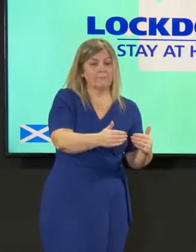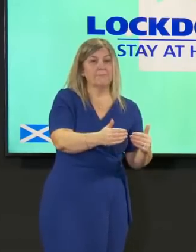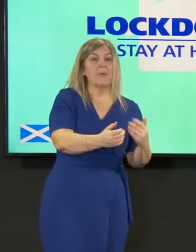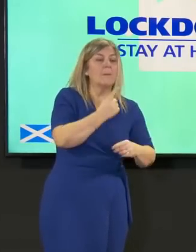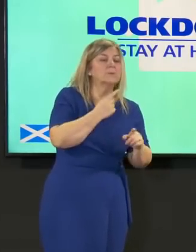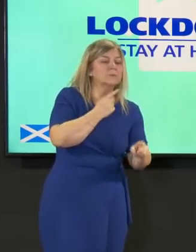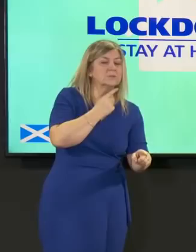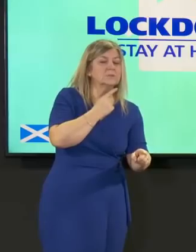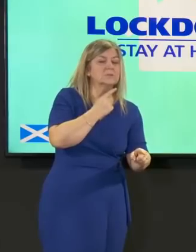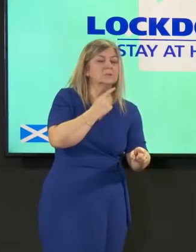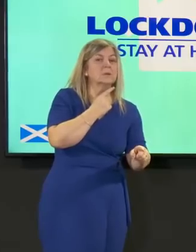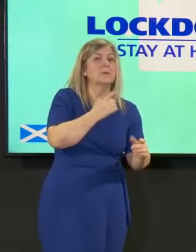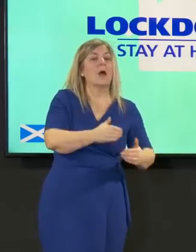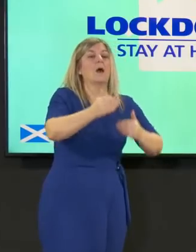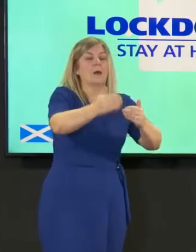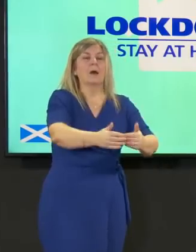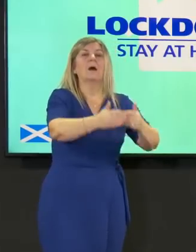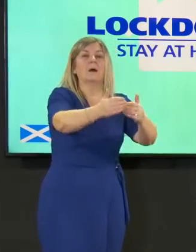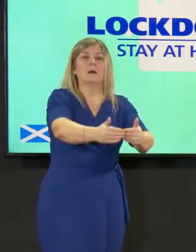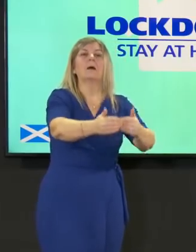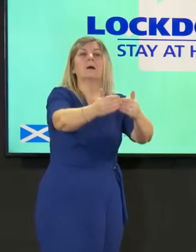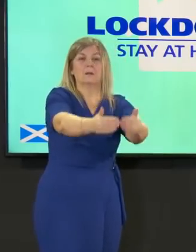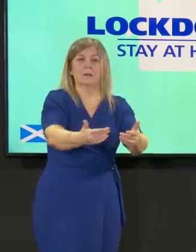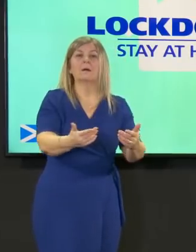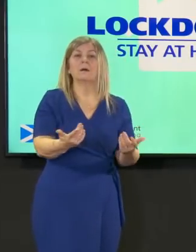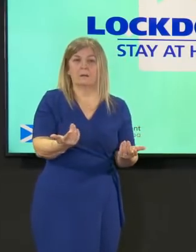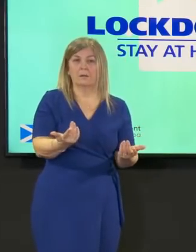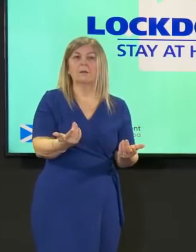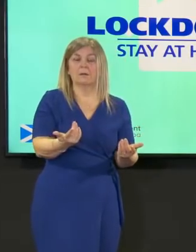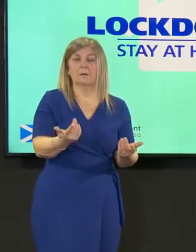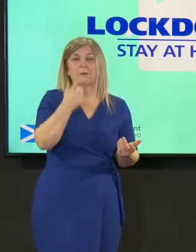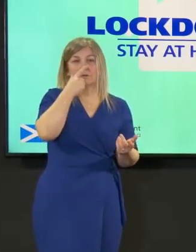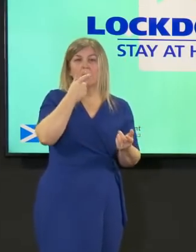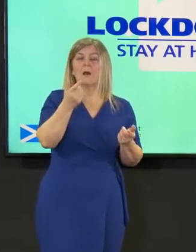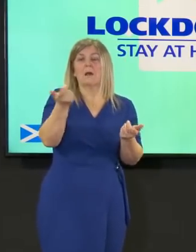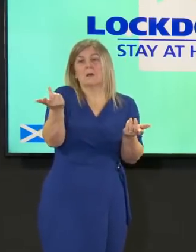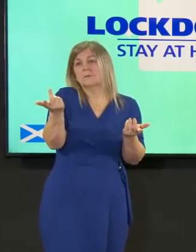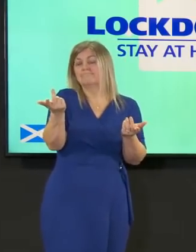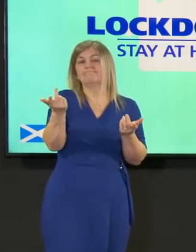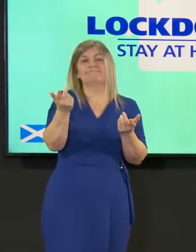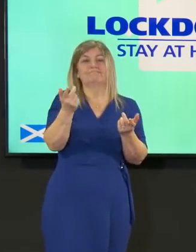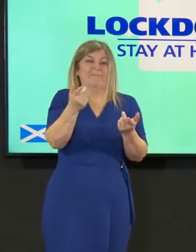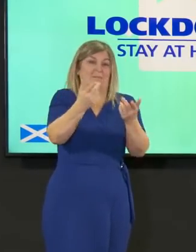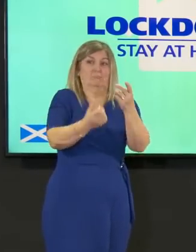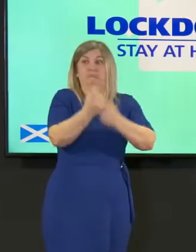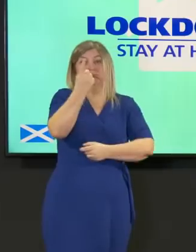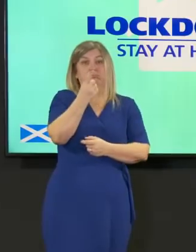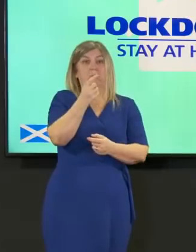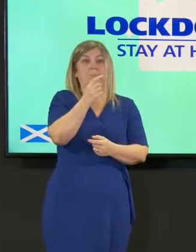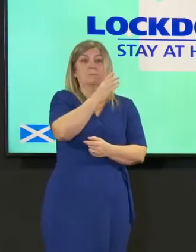to the lowest possible level contain it deal with something like the brazilian variant and not see